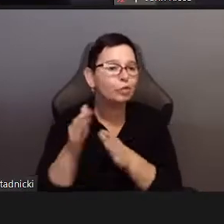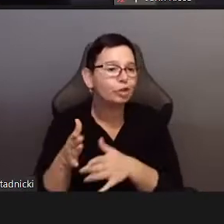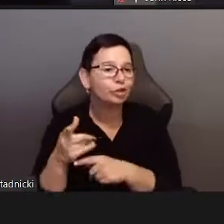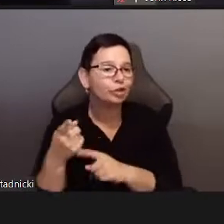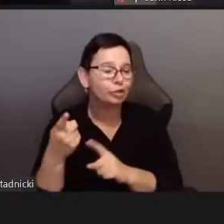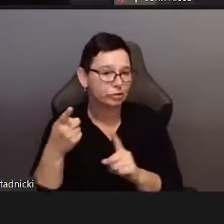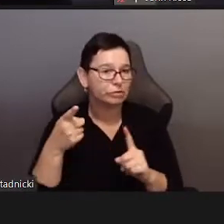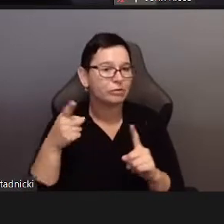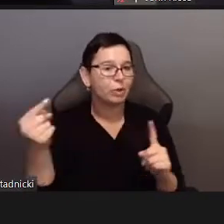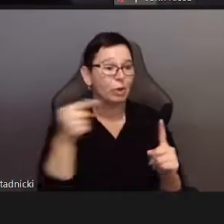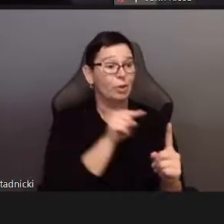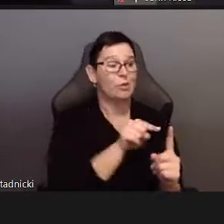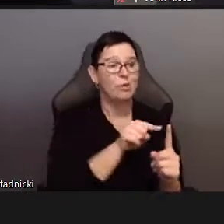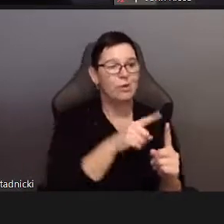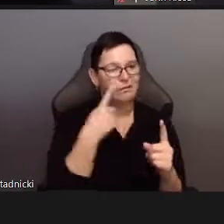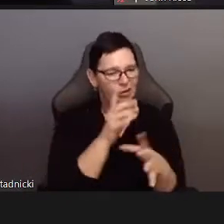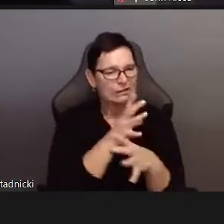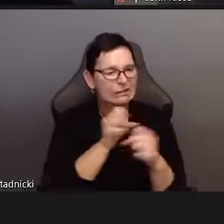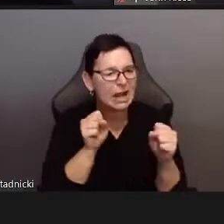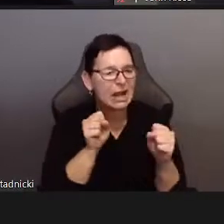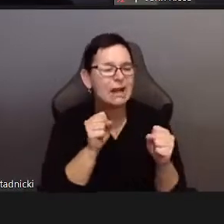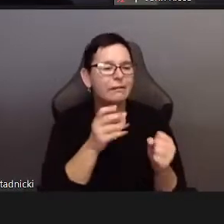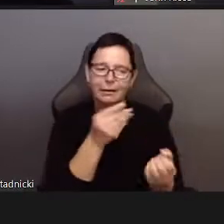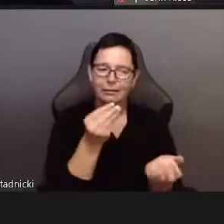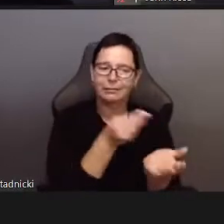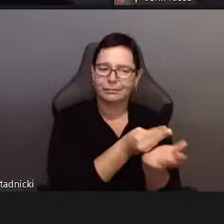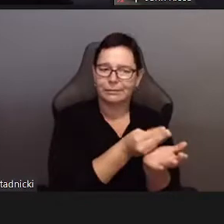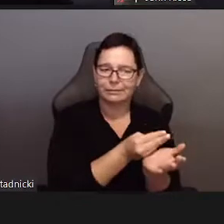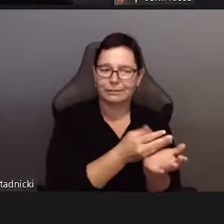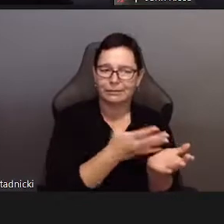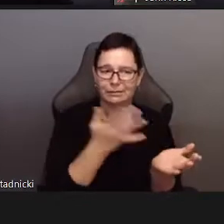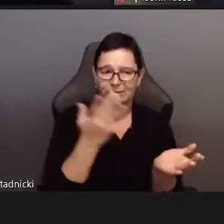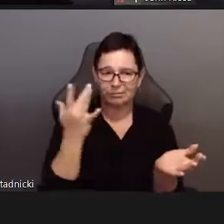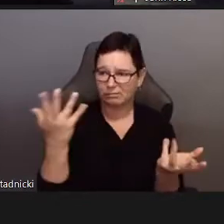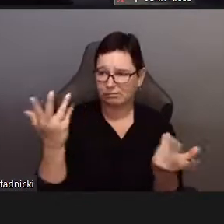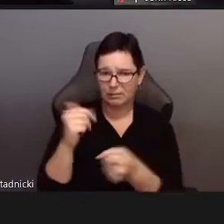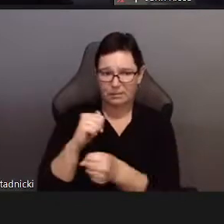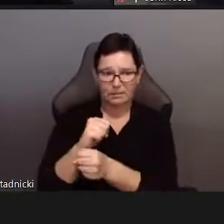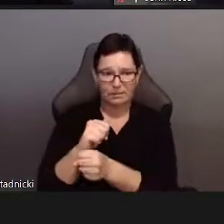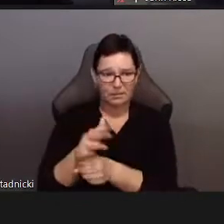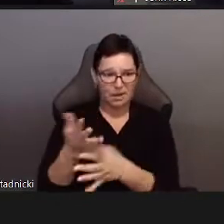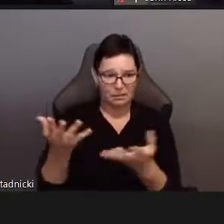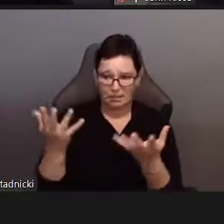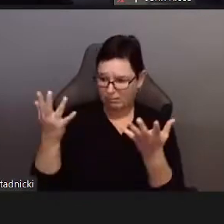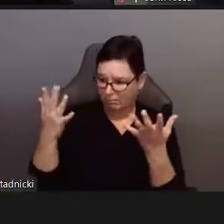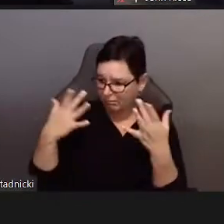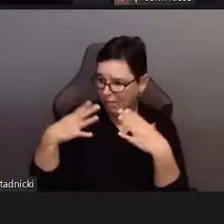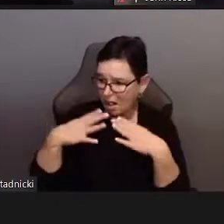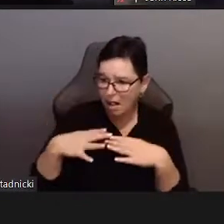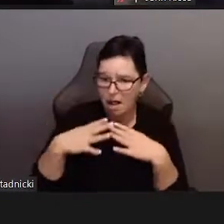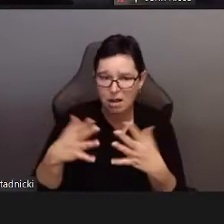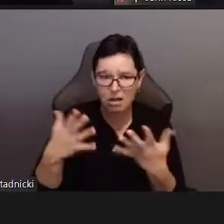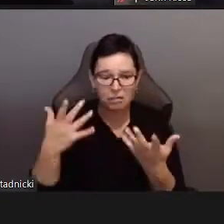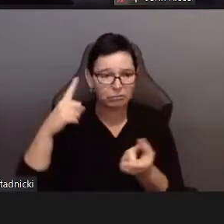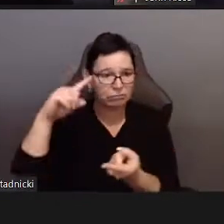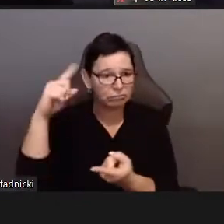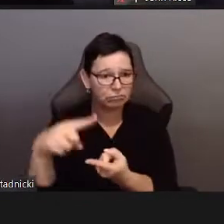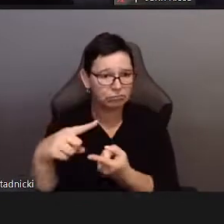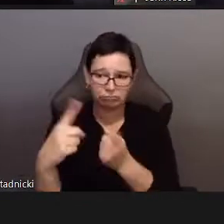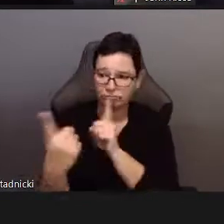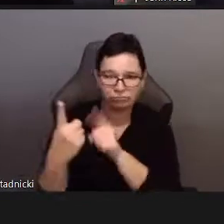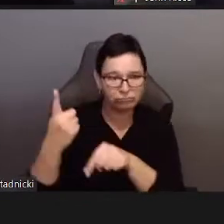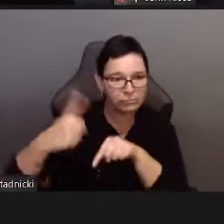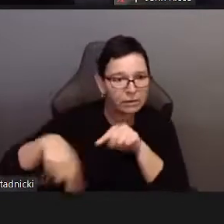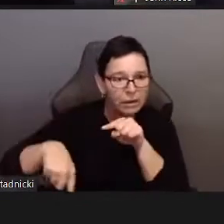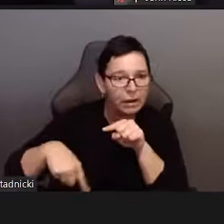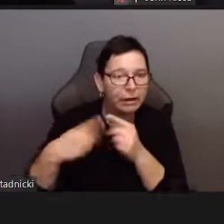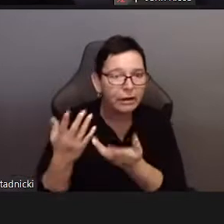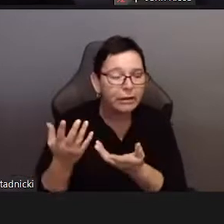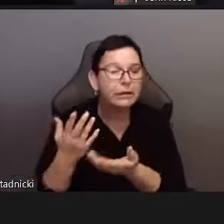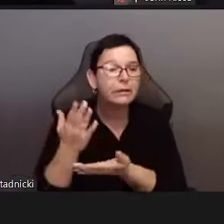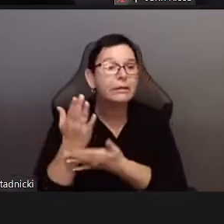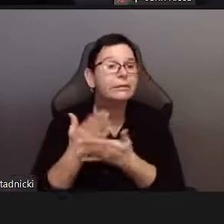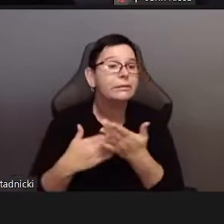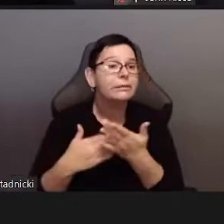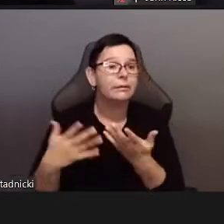In connection to my talk I would say that deplatforming, if we think about Only Fans and what made such success,